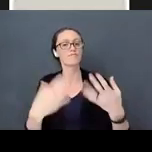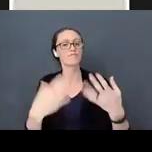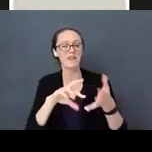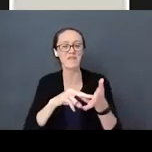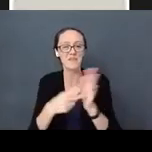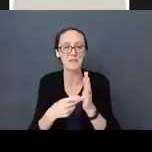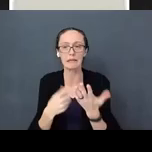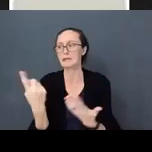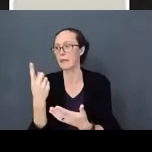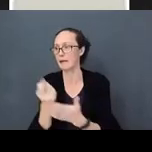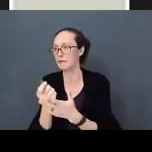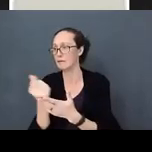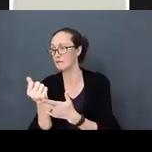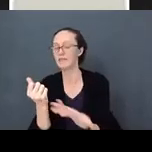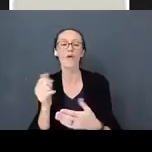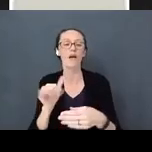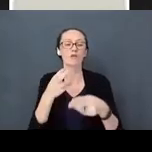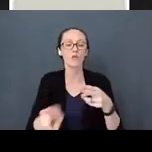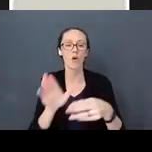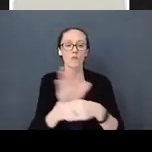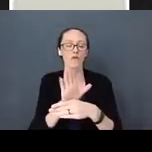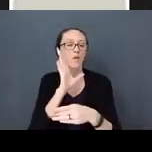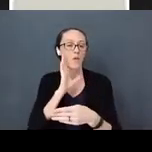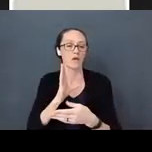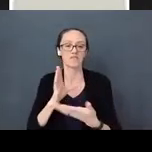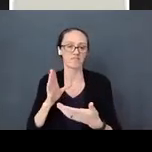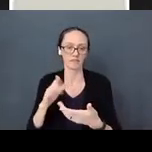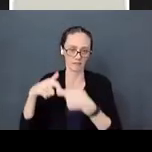out so I’m going to cut out the movie. We are still going to talk about how